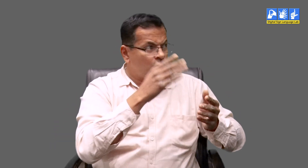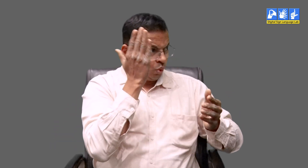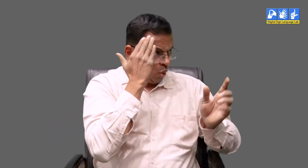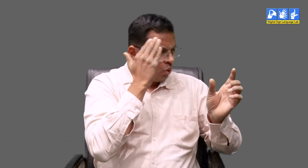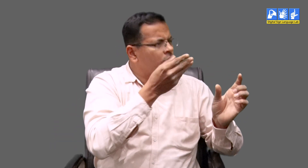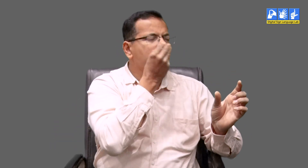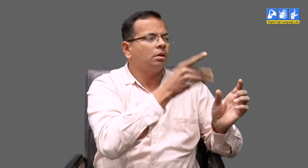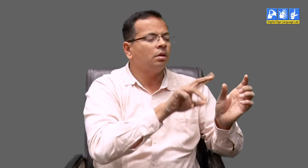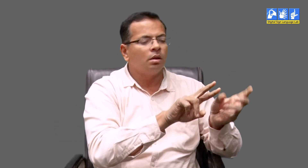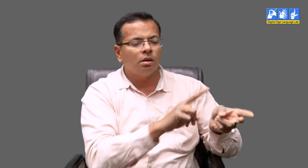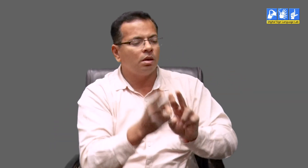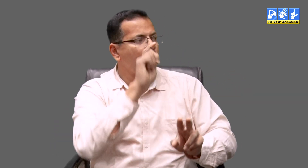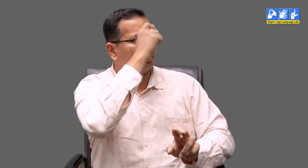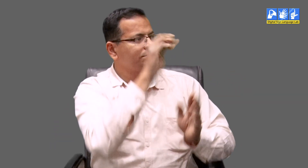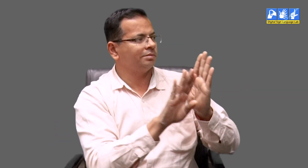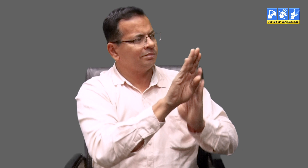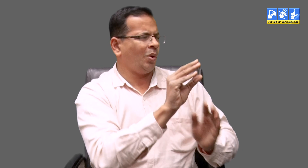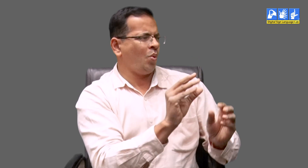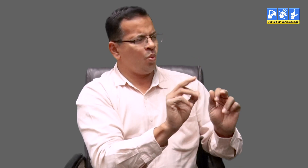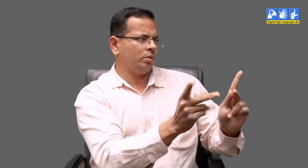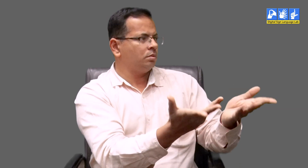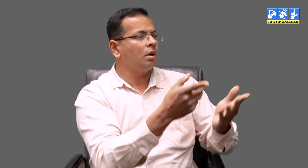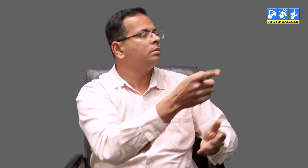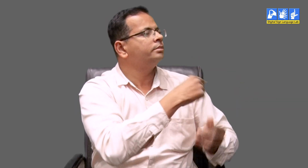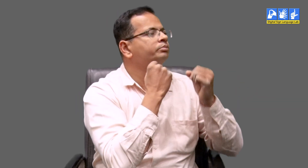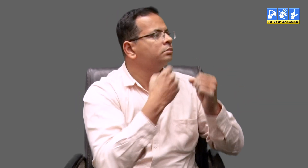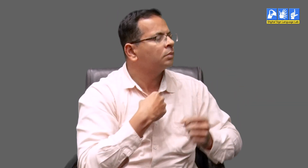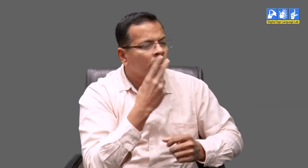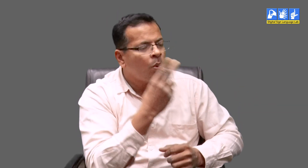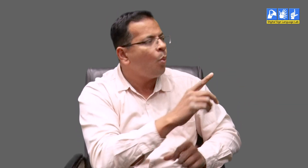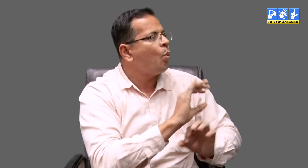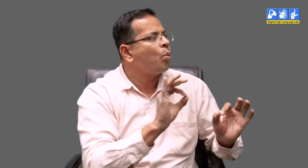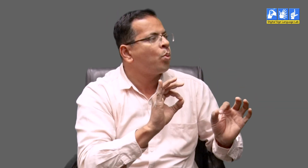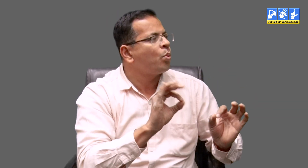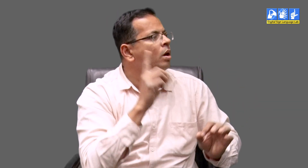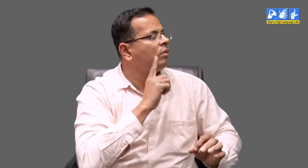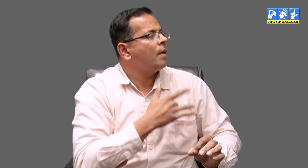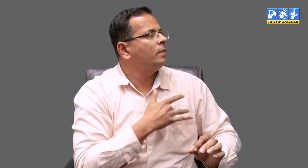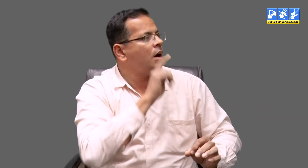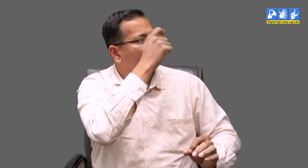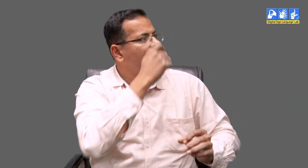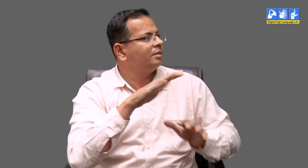then using these languages as a base language to learn English will make learning English easy. However this is not the reality.